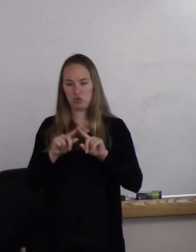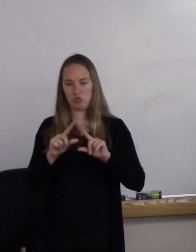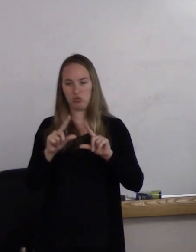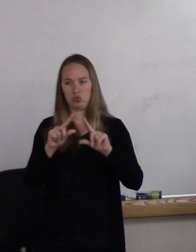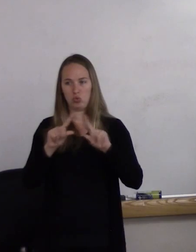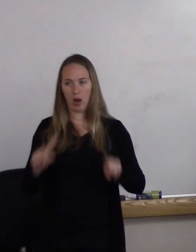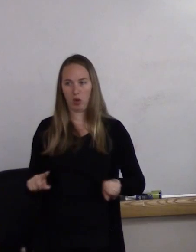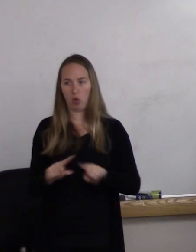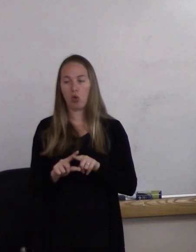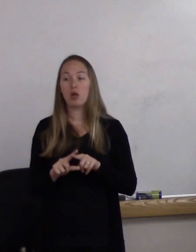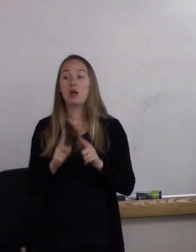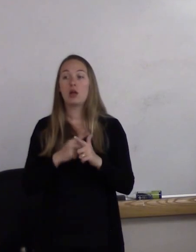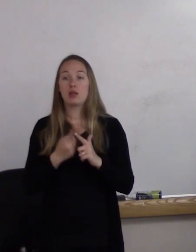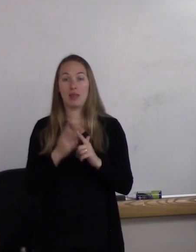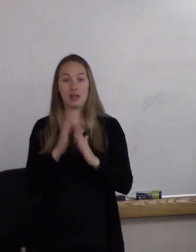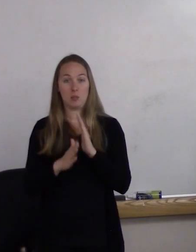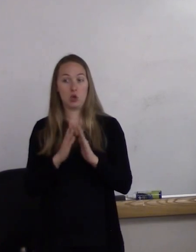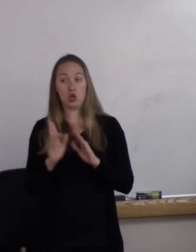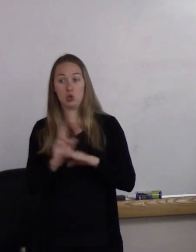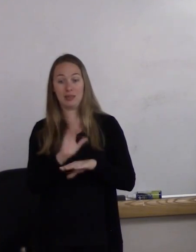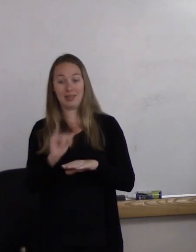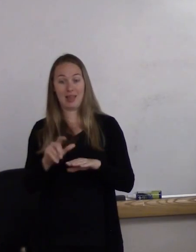So the community has taken that symbol back to sort